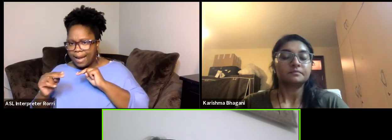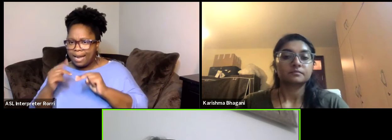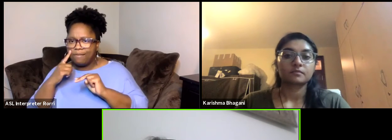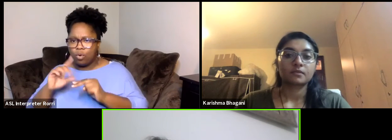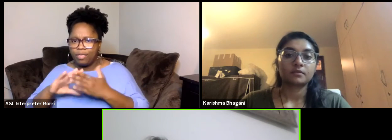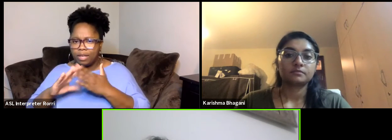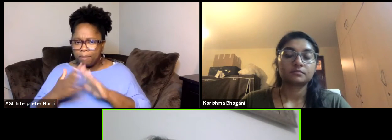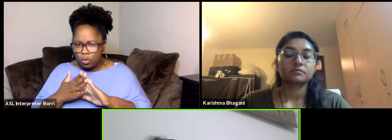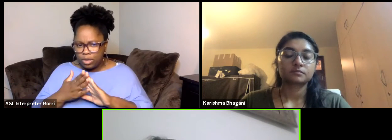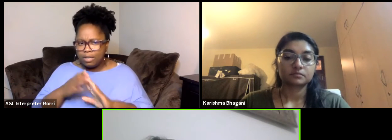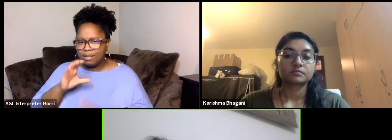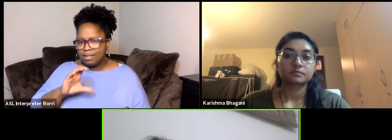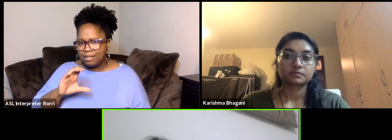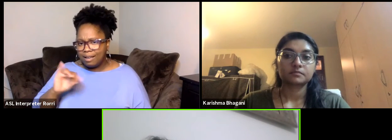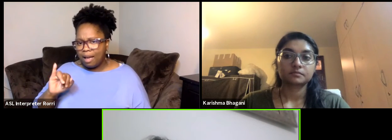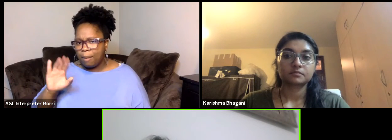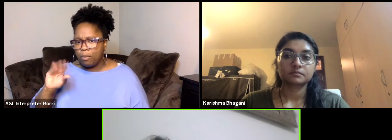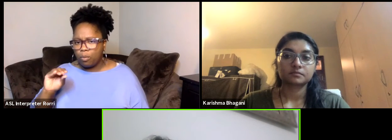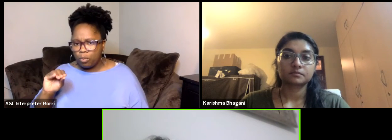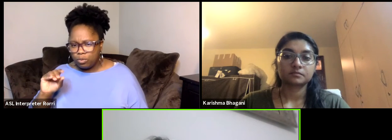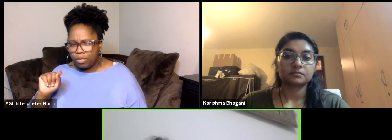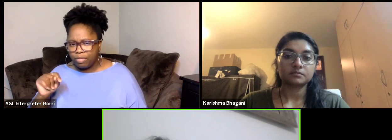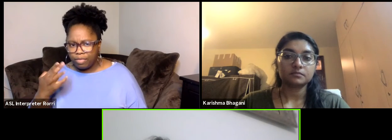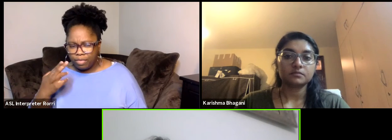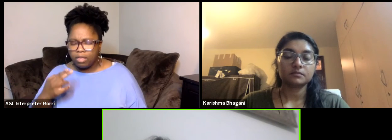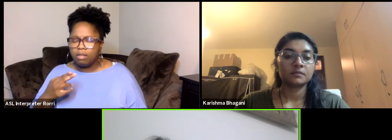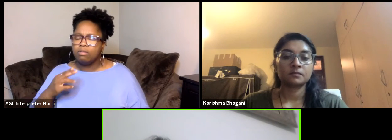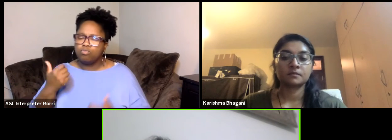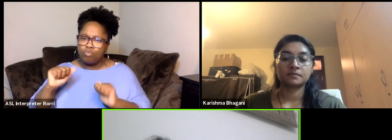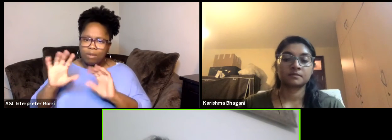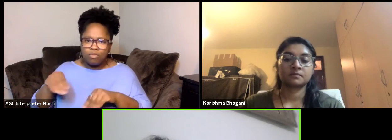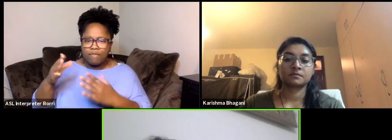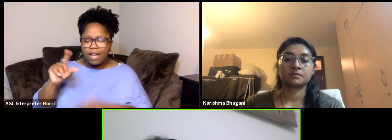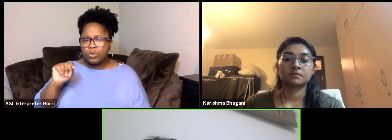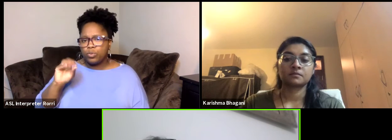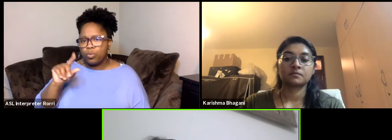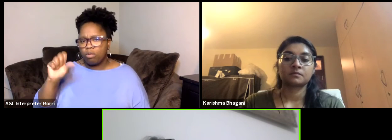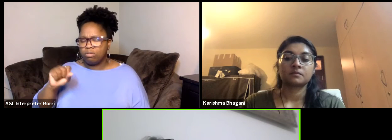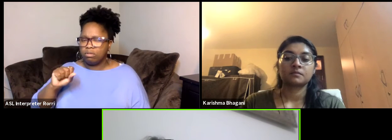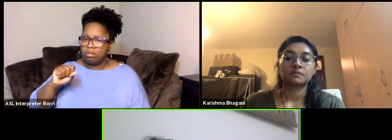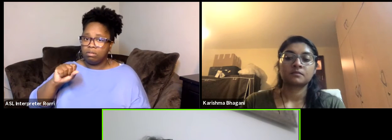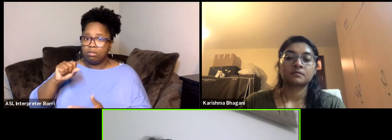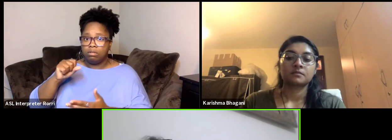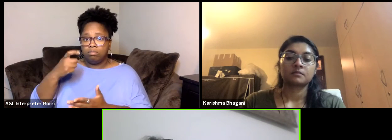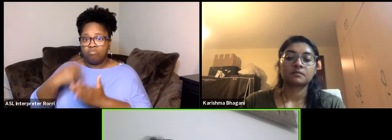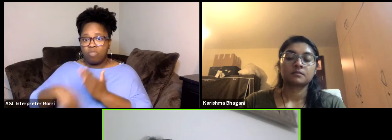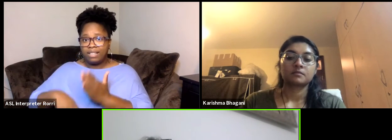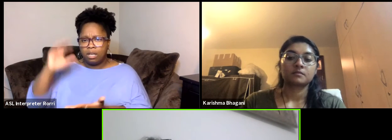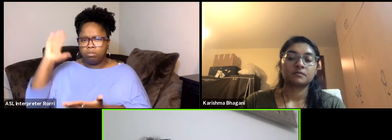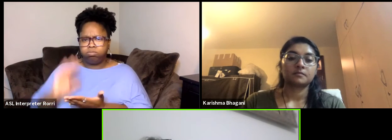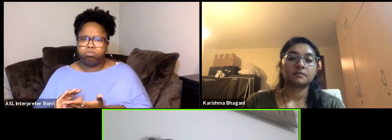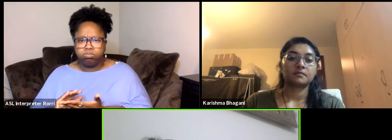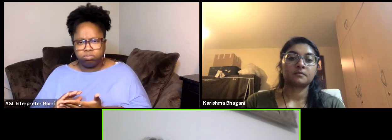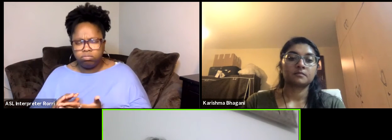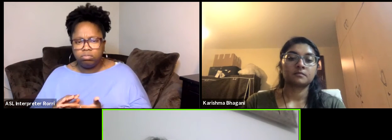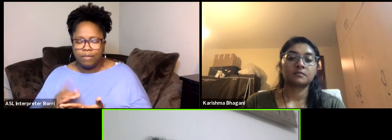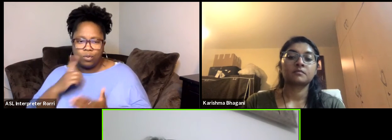of the CCI Boost tools that are with huge discounts. For example, nowaday when you start whatever it's business